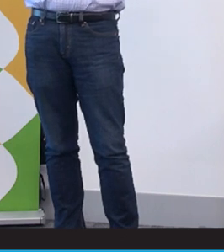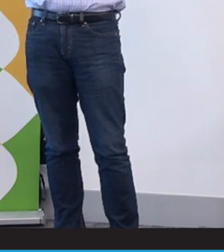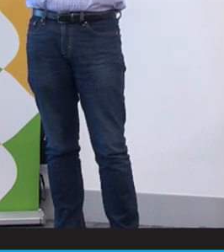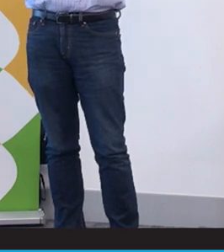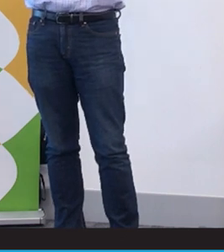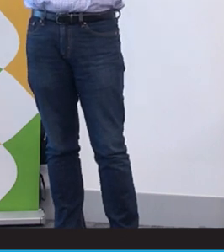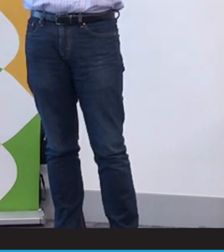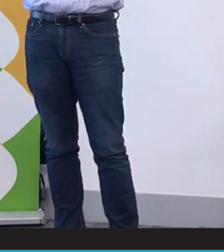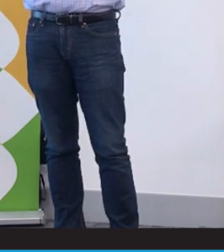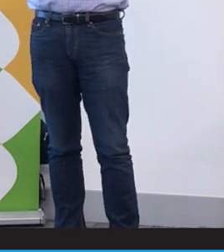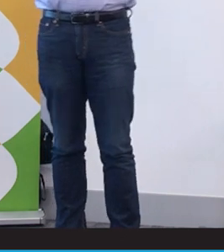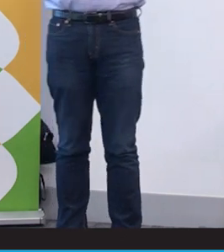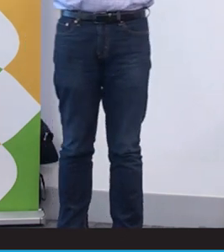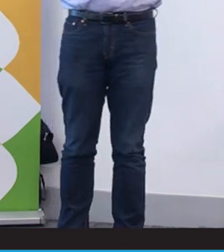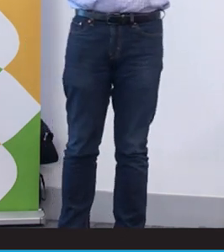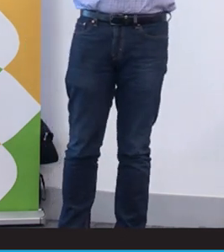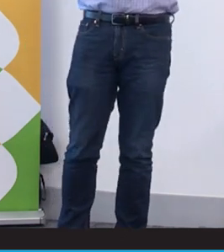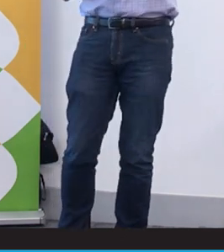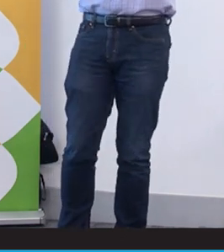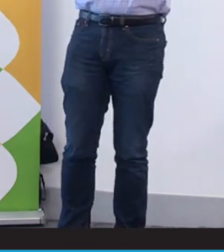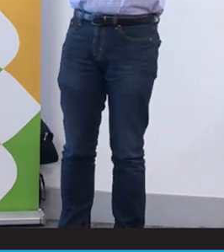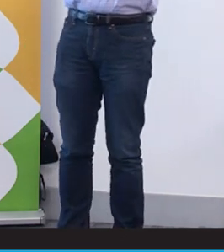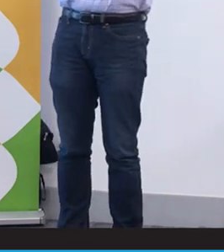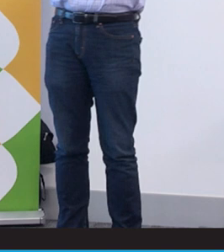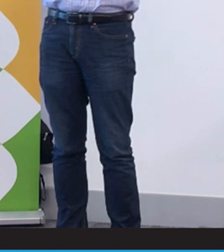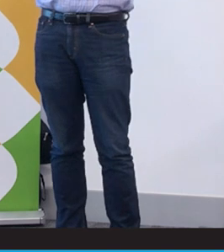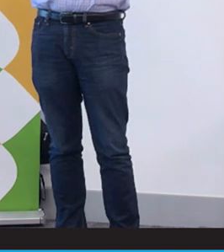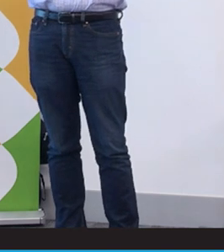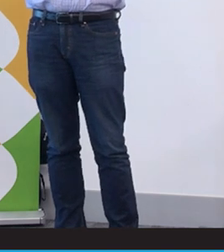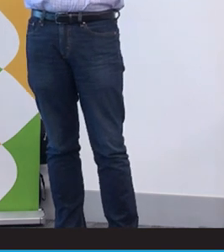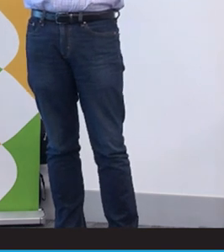carrier. So Deaf Gain is about what we offer in schools and workplaces,